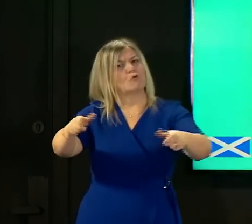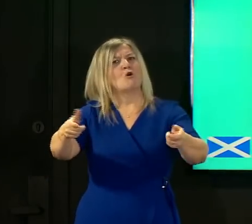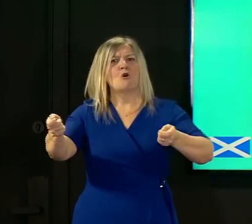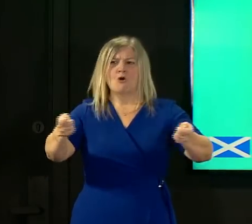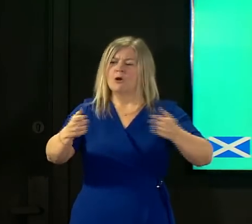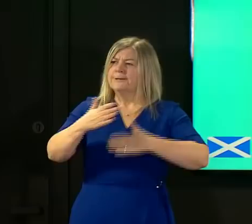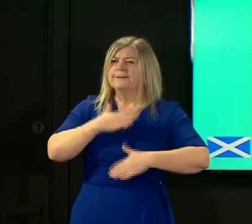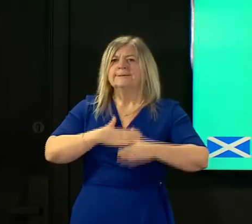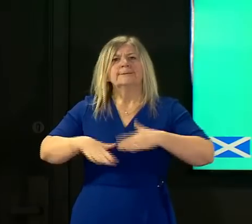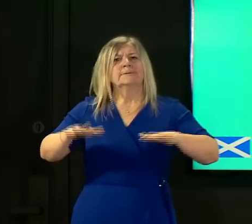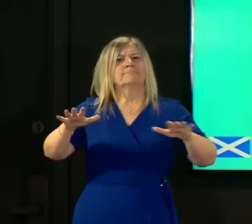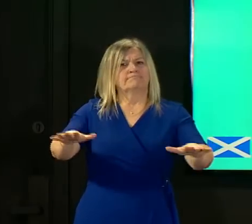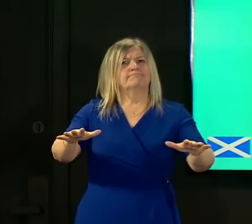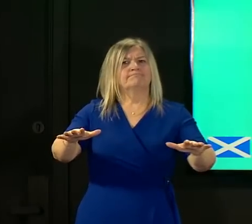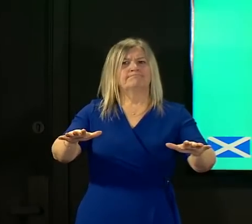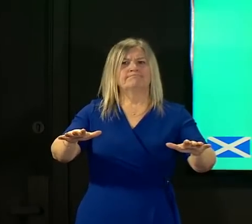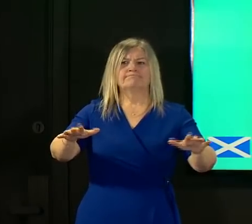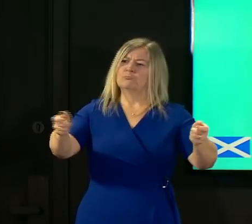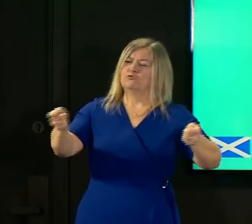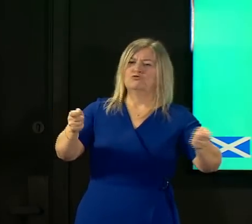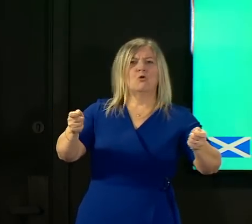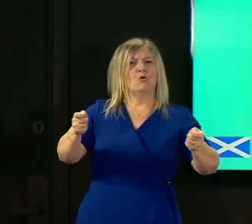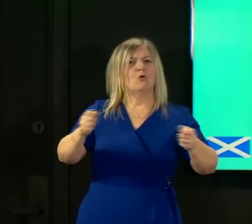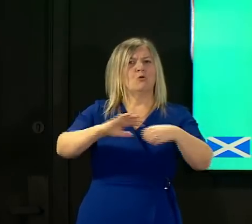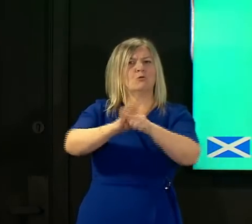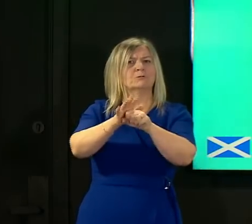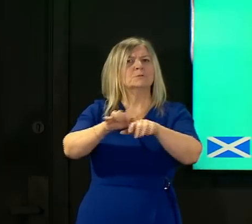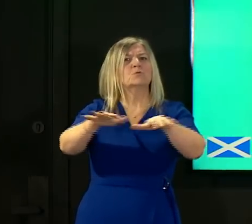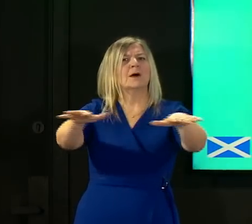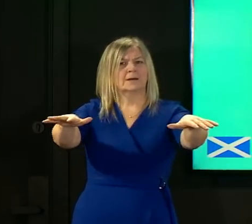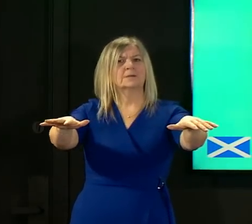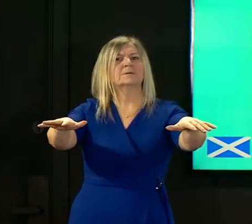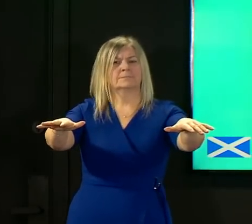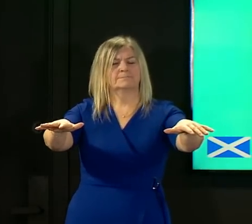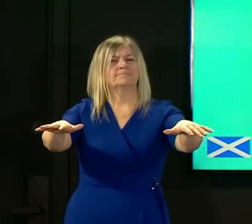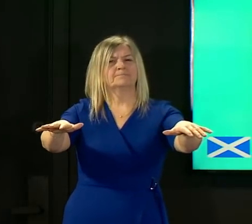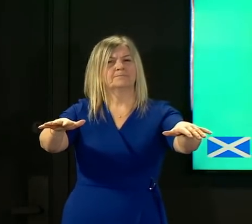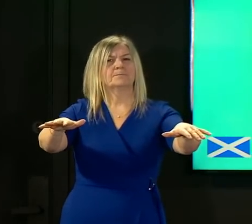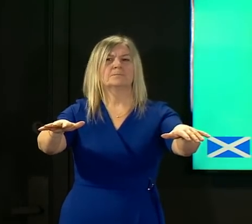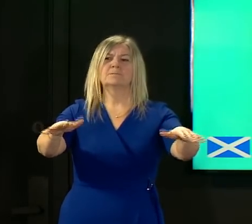much as is possible there are many things that we can do and are doing just now that will help